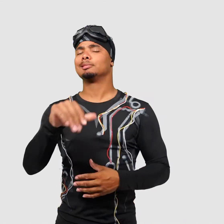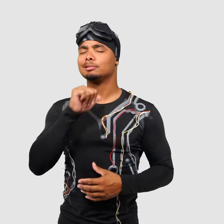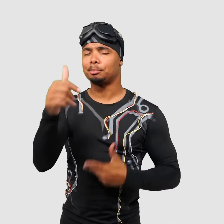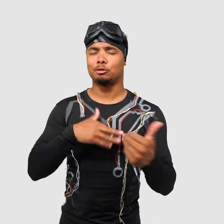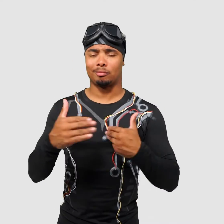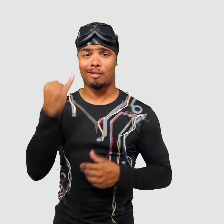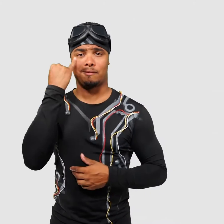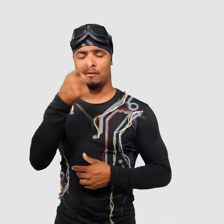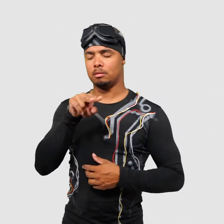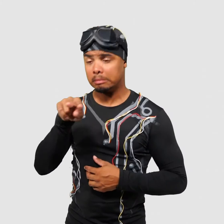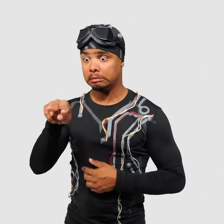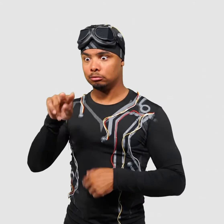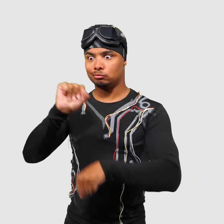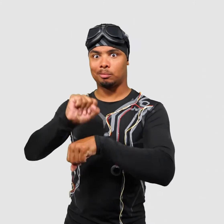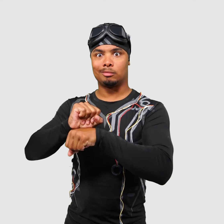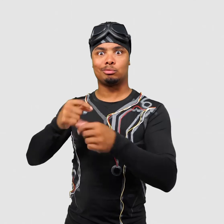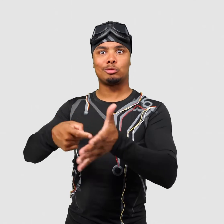Even if you're not sure if you meet all of the requirements